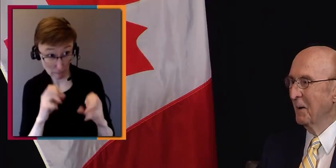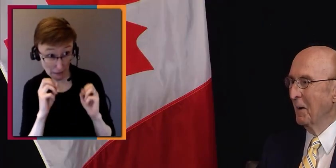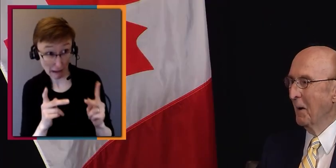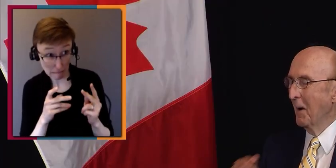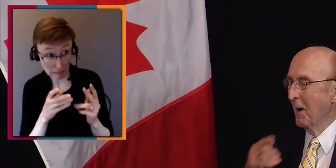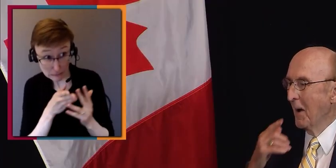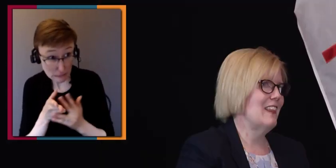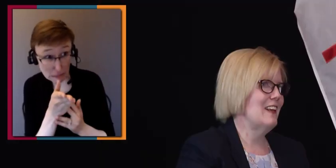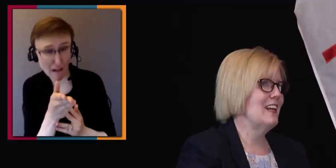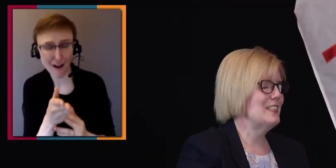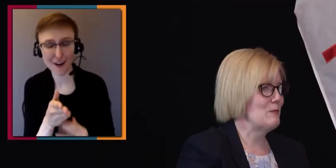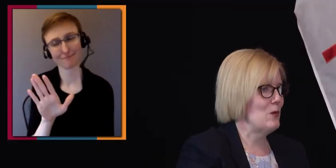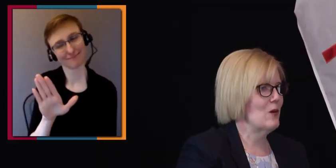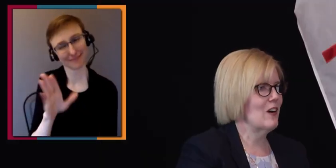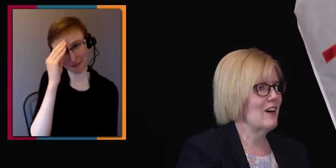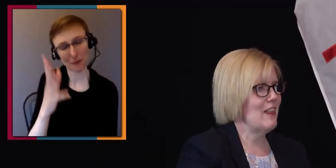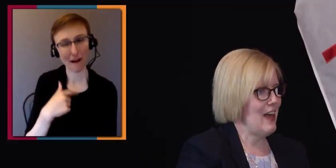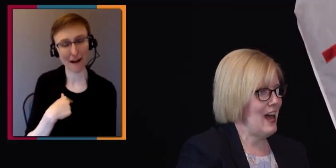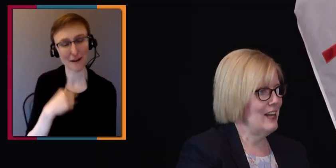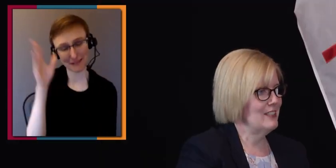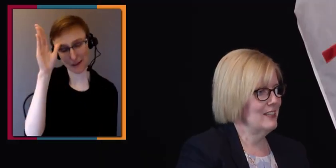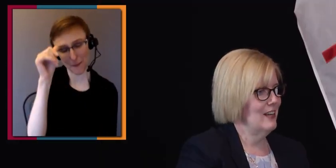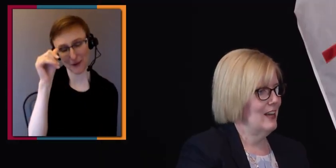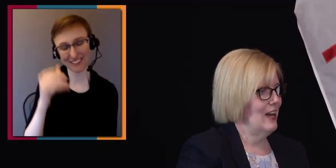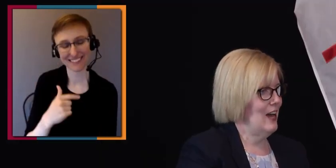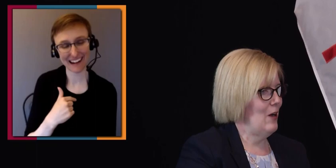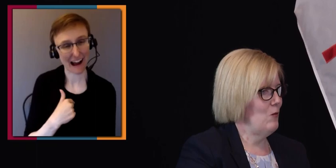But listen, I think it's more that...